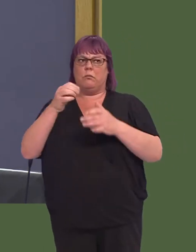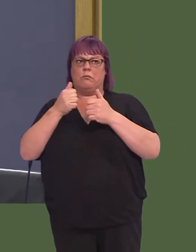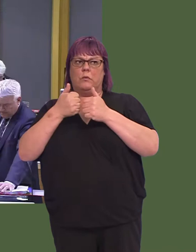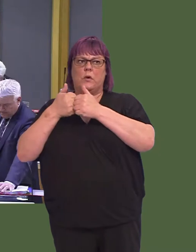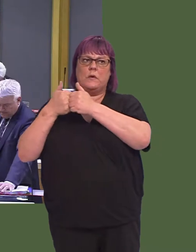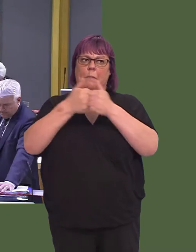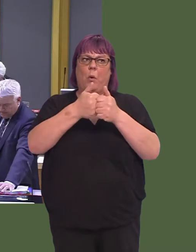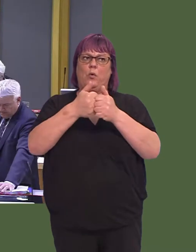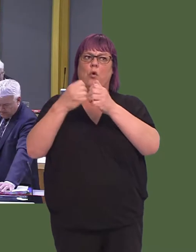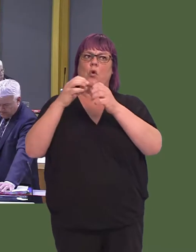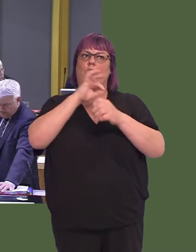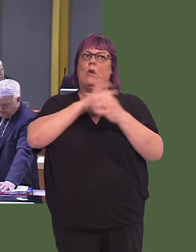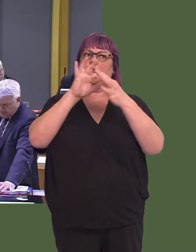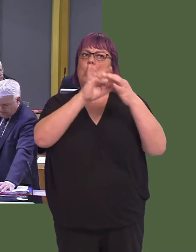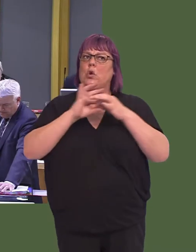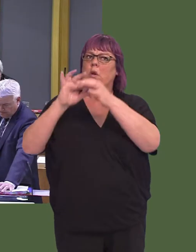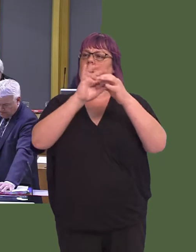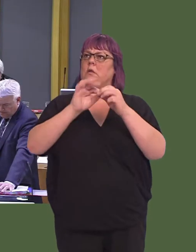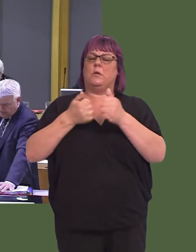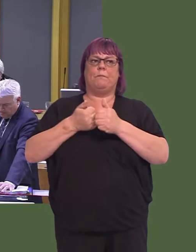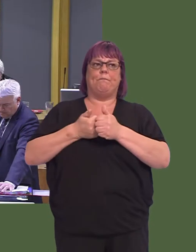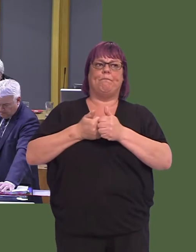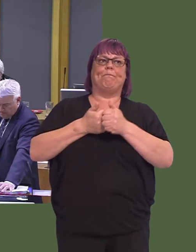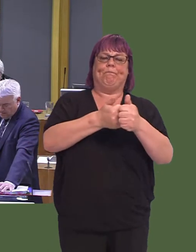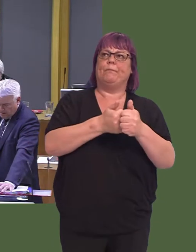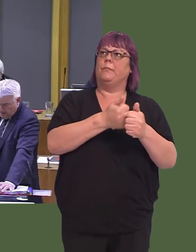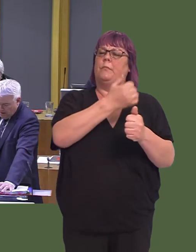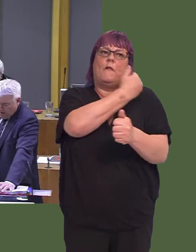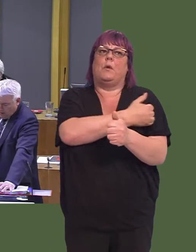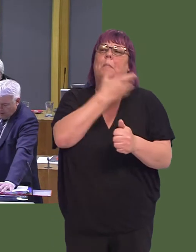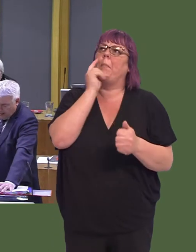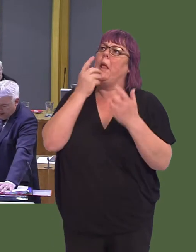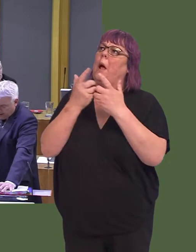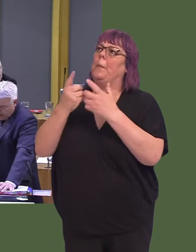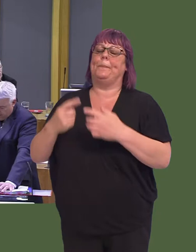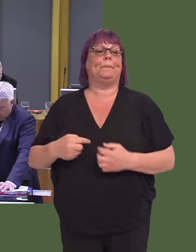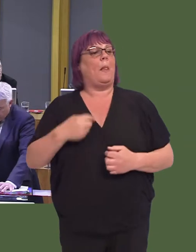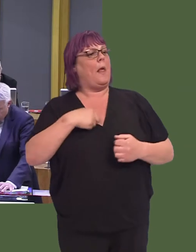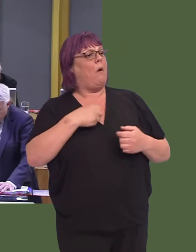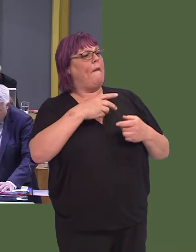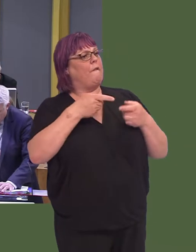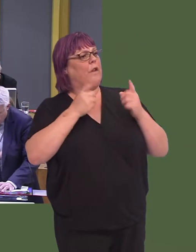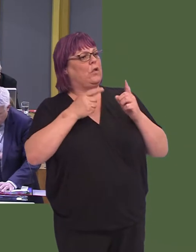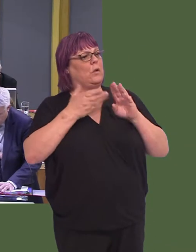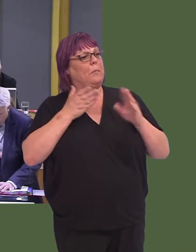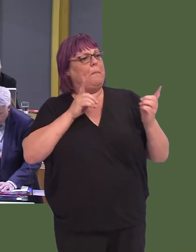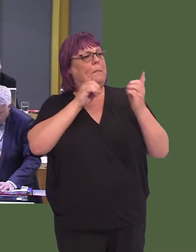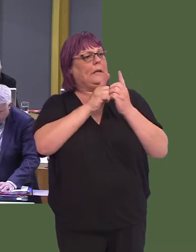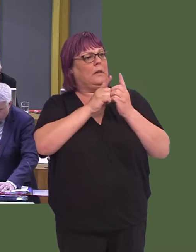for credit unions will give to some of the most vulnerable people in Islwyn? Carwyn Jones AM: I can say that officials will be meeting with the credit union sector